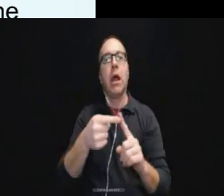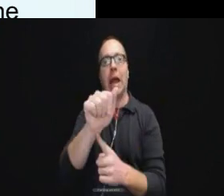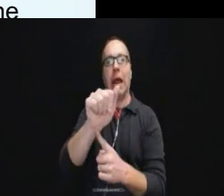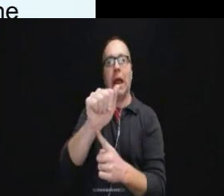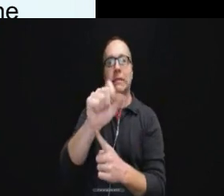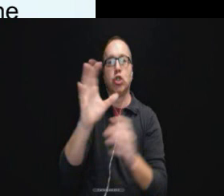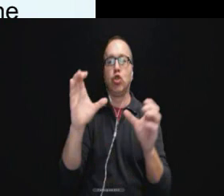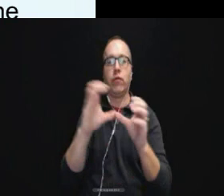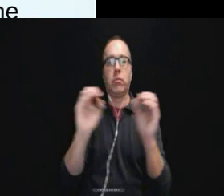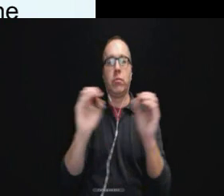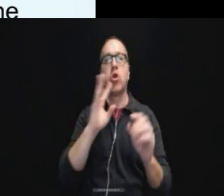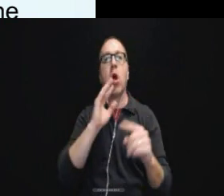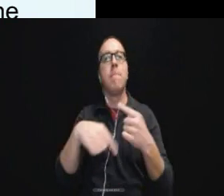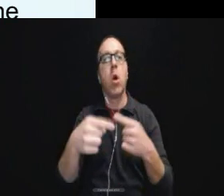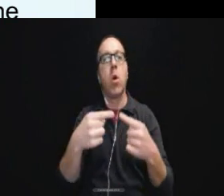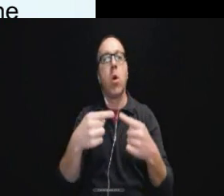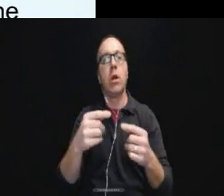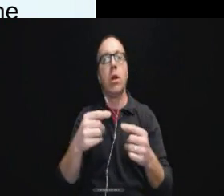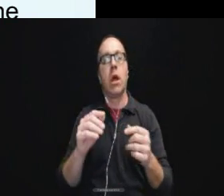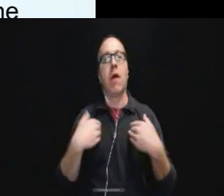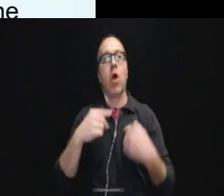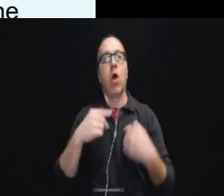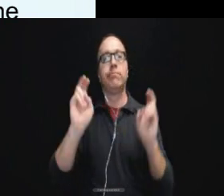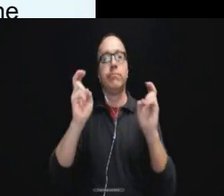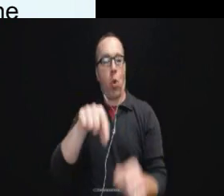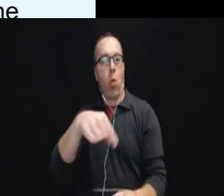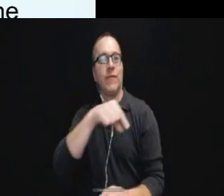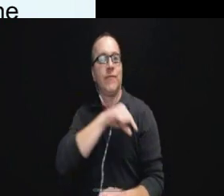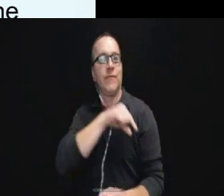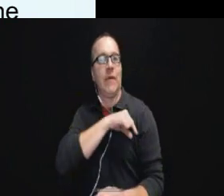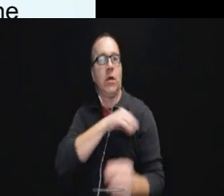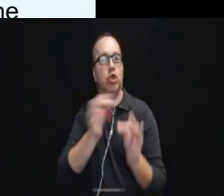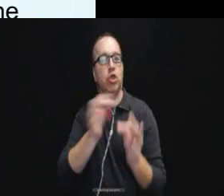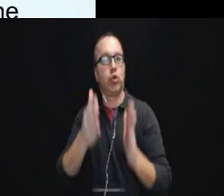It speaks in the terms of having a qualified interpreter.